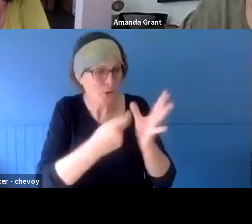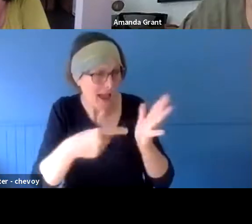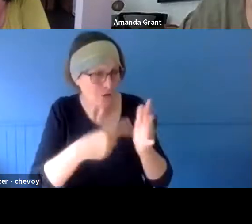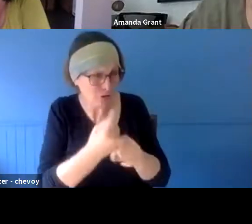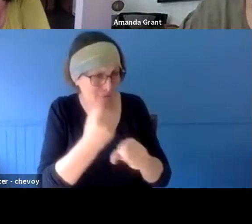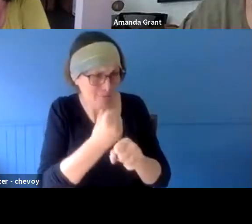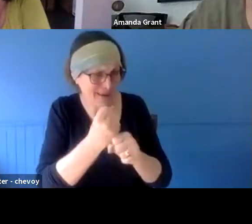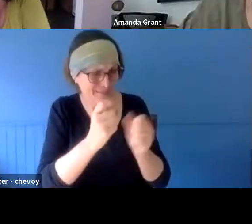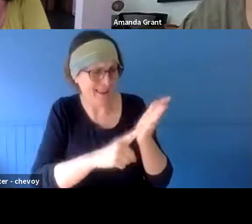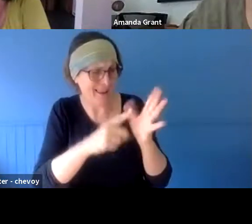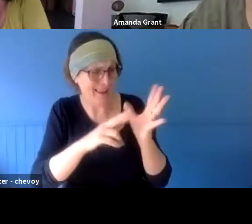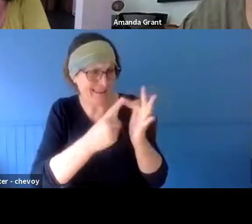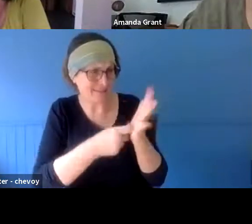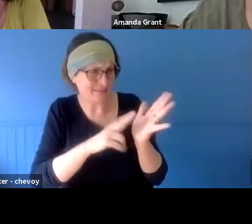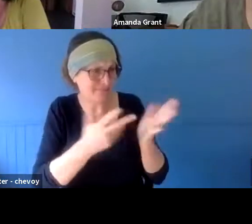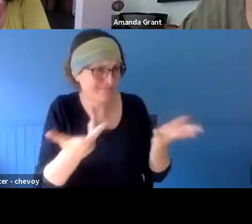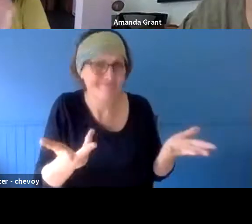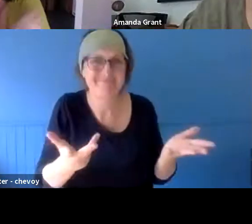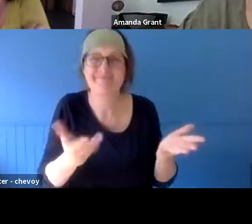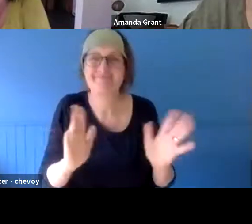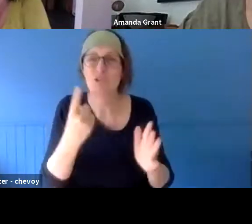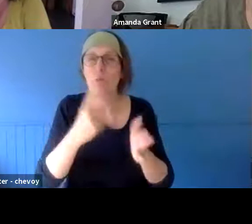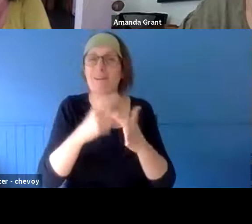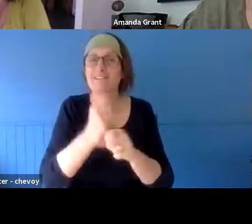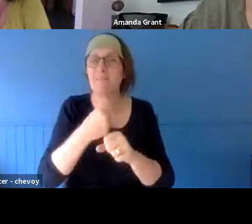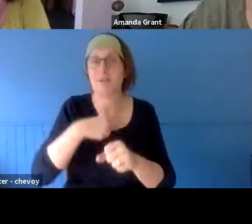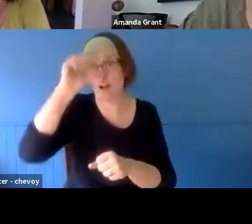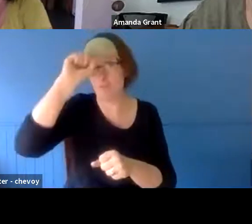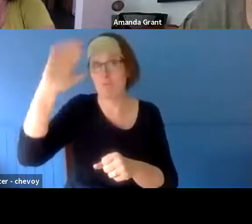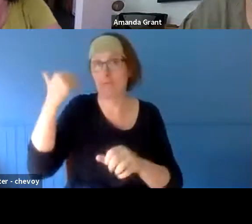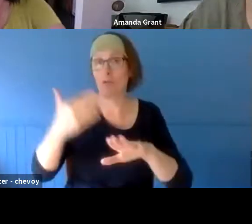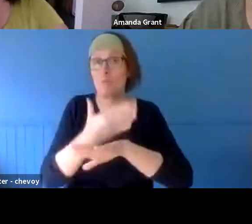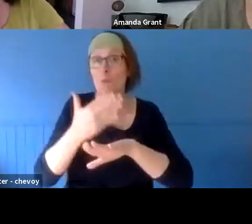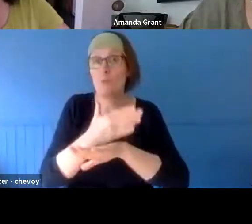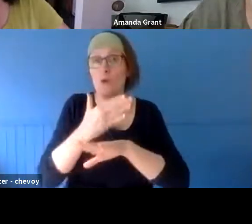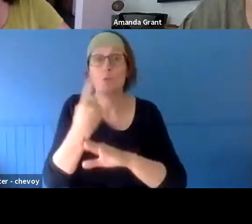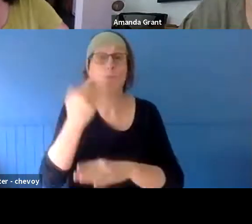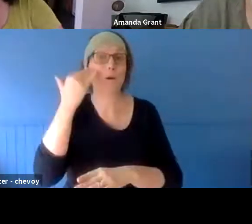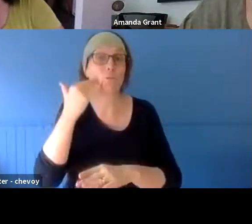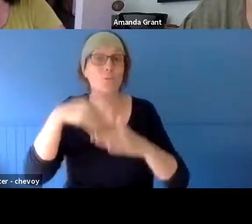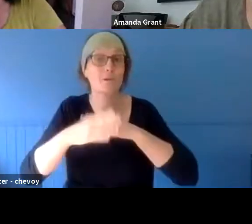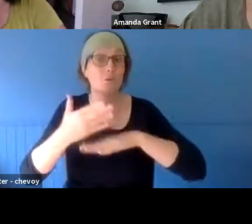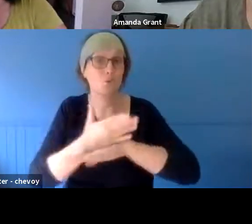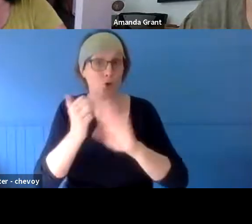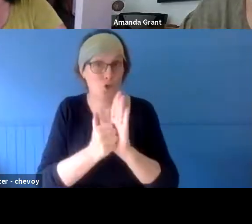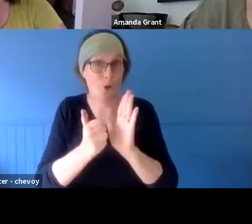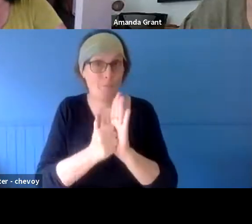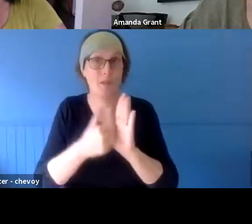example - we were working with a woman in a workshop in the first year, and I was really anxious. Steph was like - "Lanterns, that's